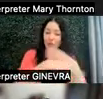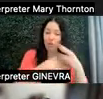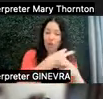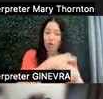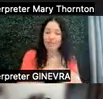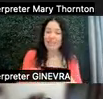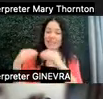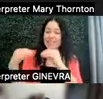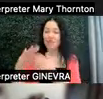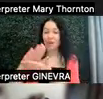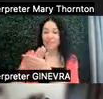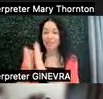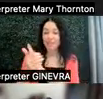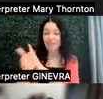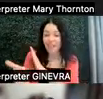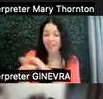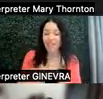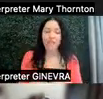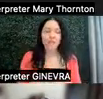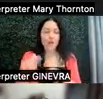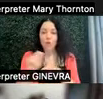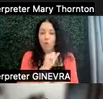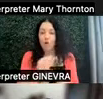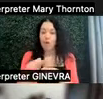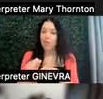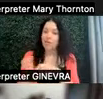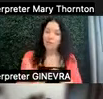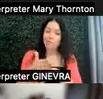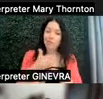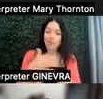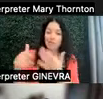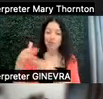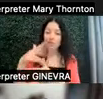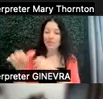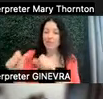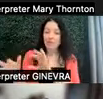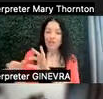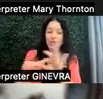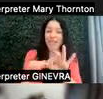Are we trying to work on your socialization and your ability to relate to other people?